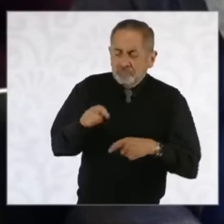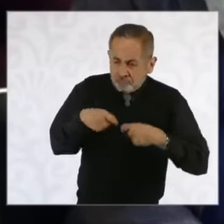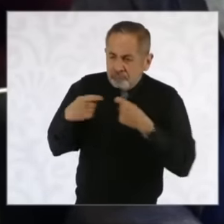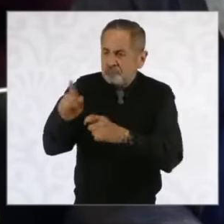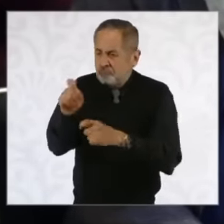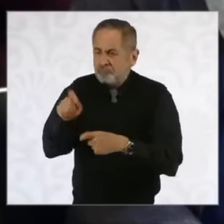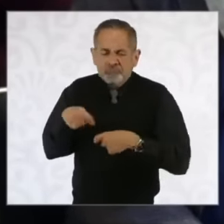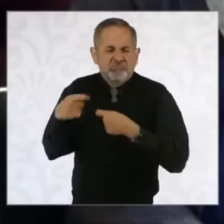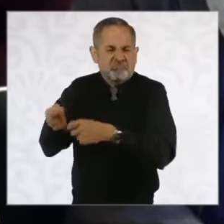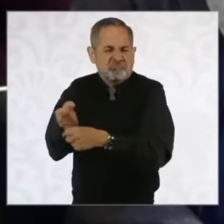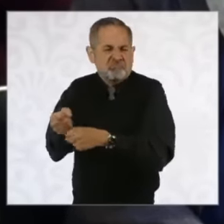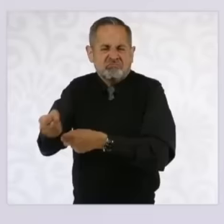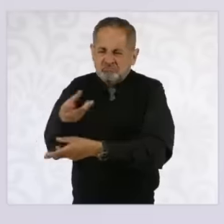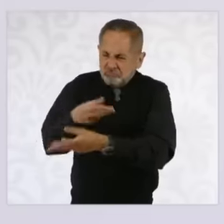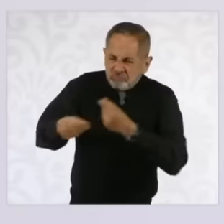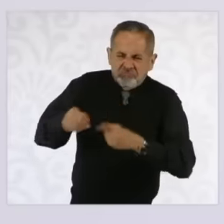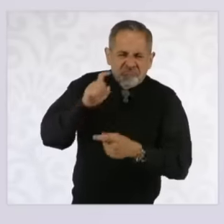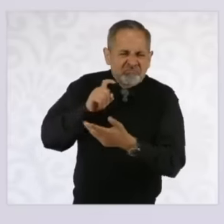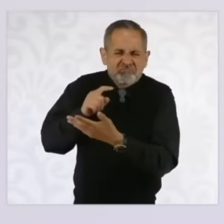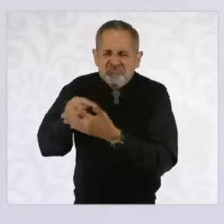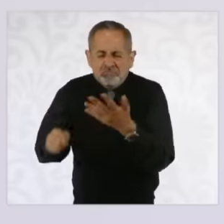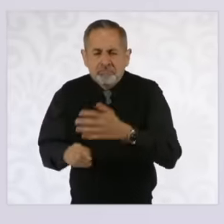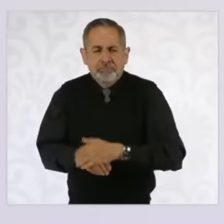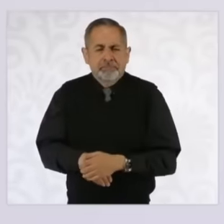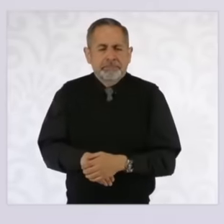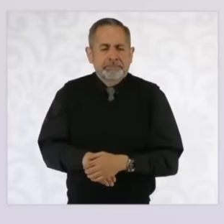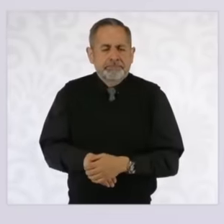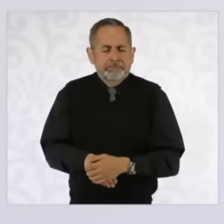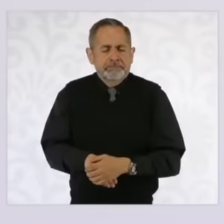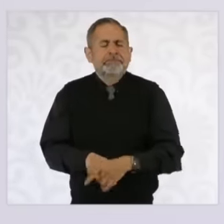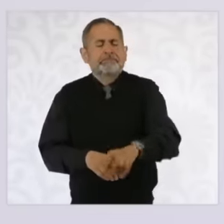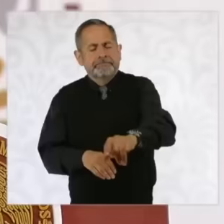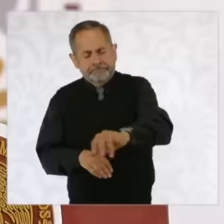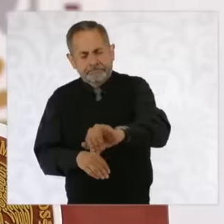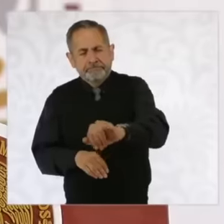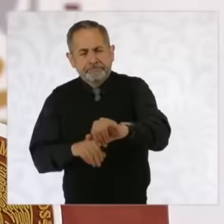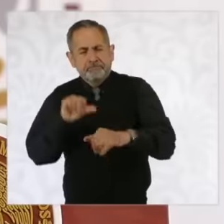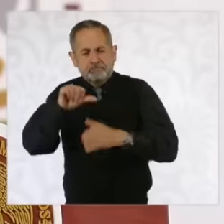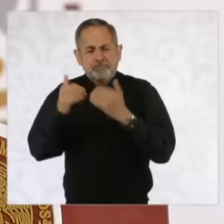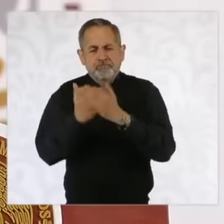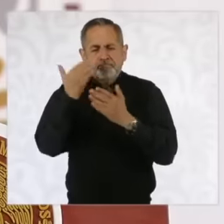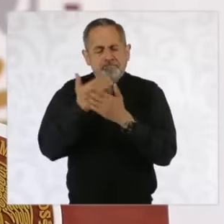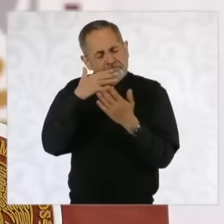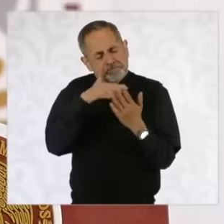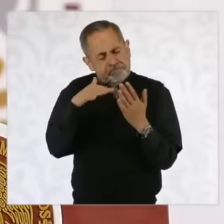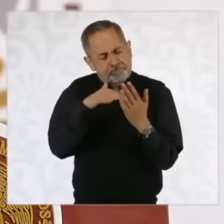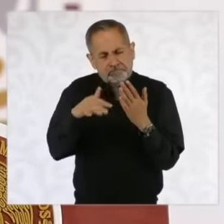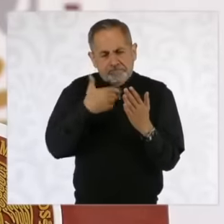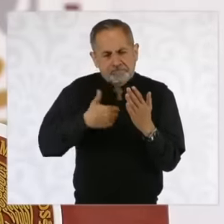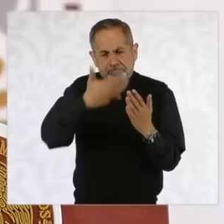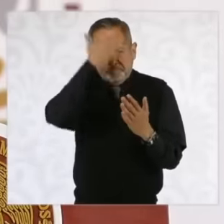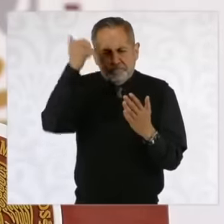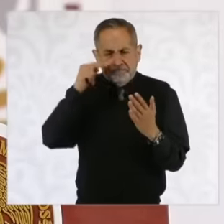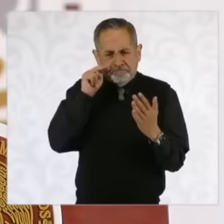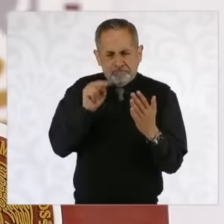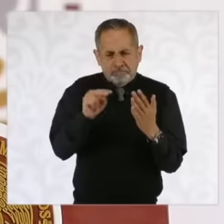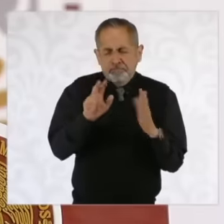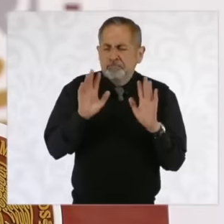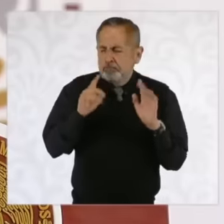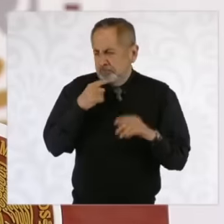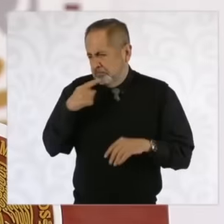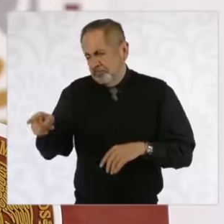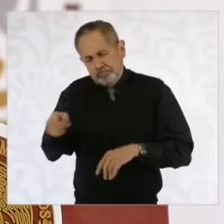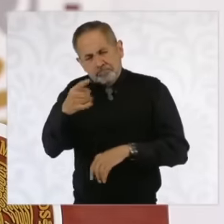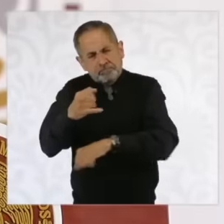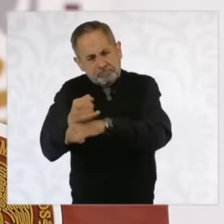about this matter? Yes, I read it in the morning. No, I didn't have information about it. Well, eh,